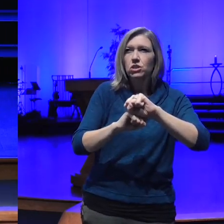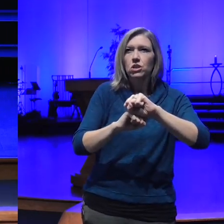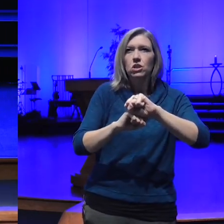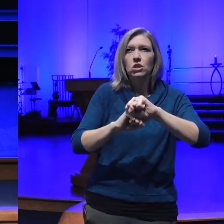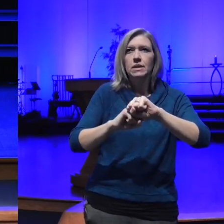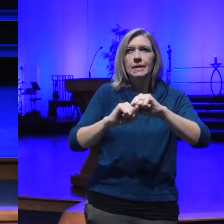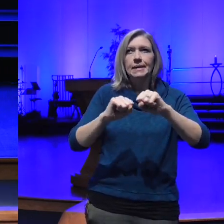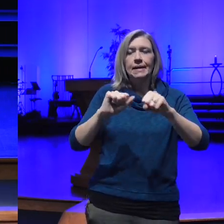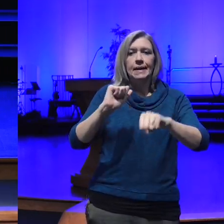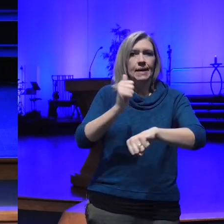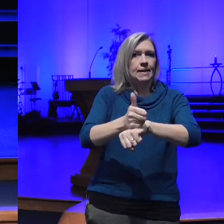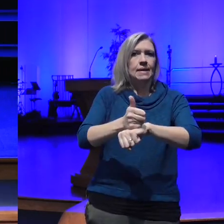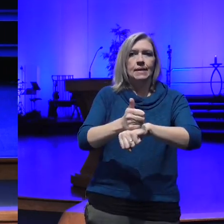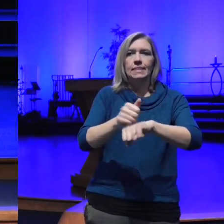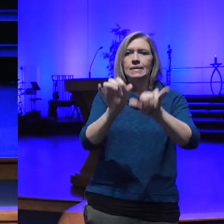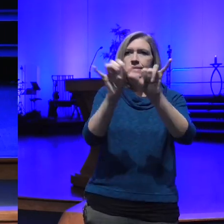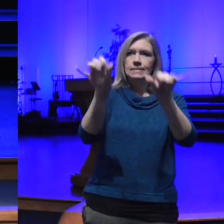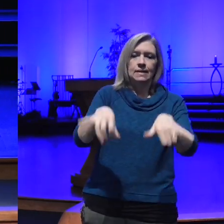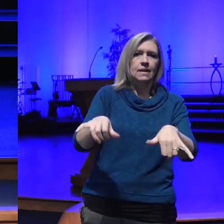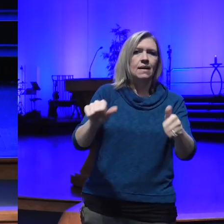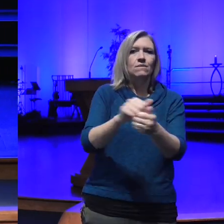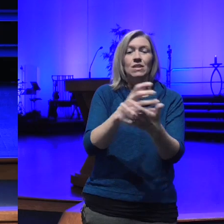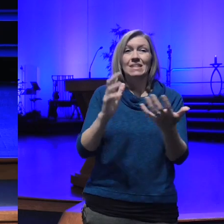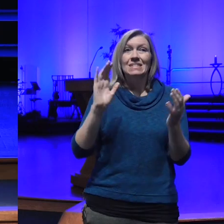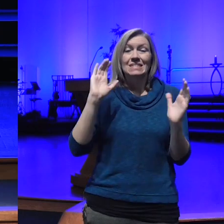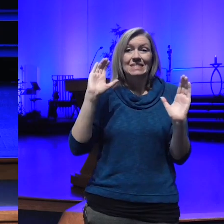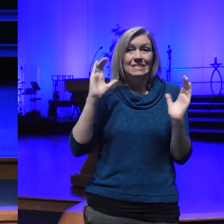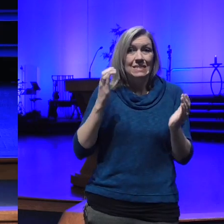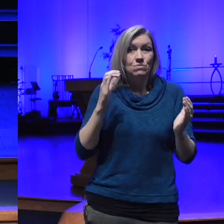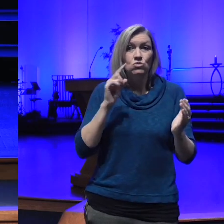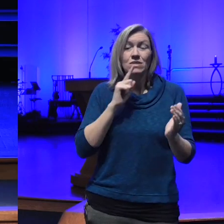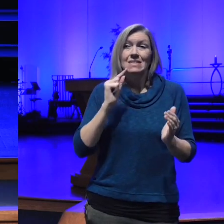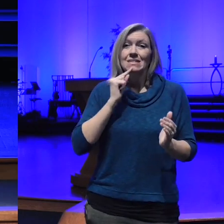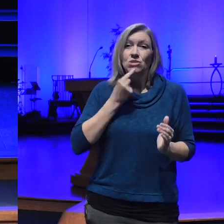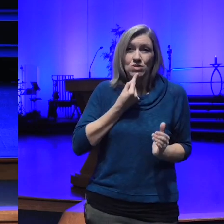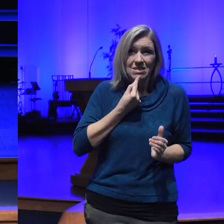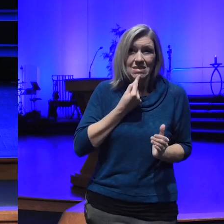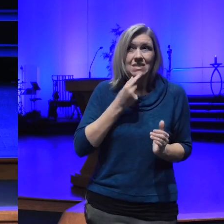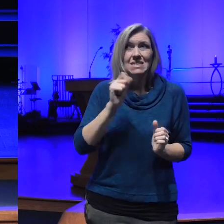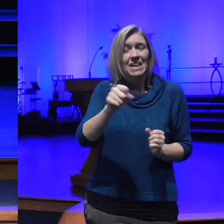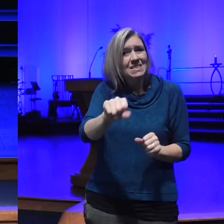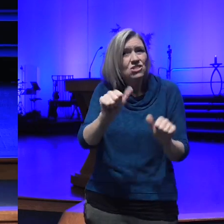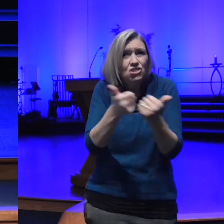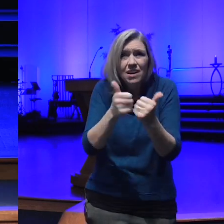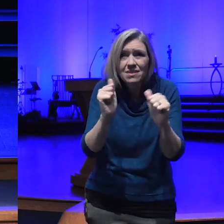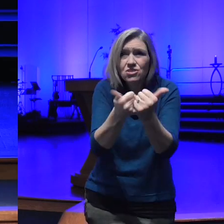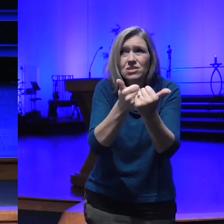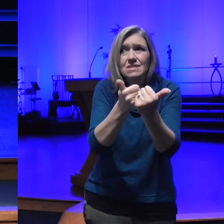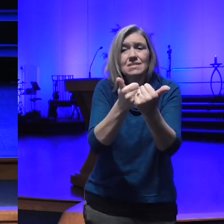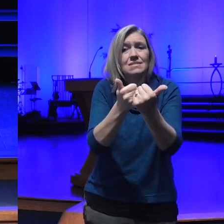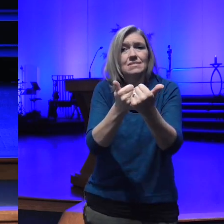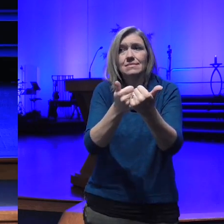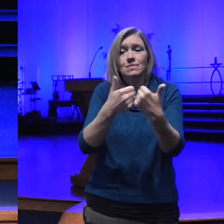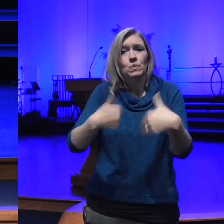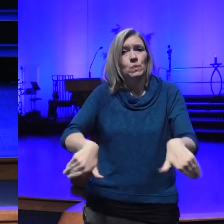are high and and there's challenges before us and great challenges ahead of us and transmuting